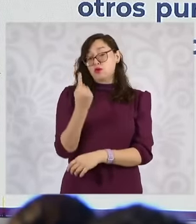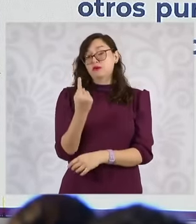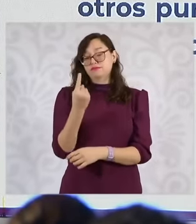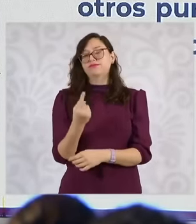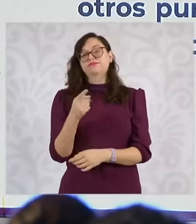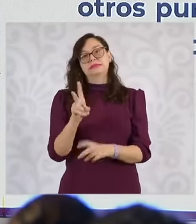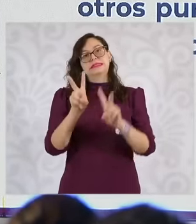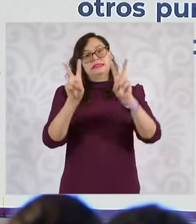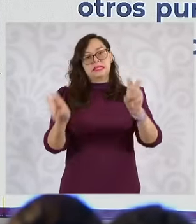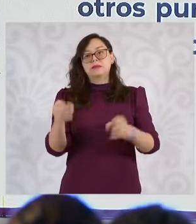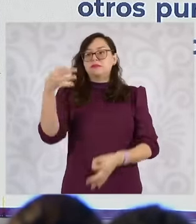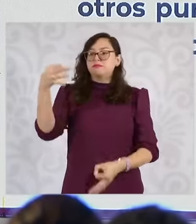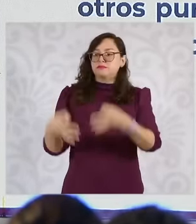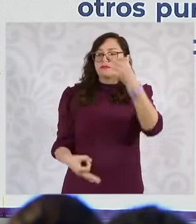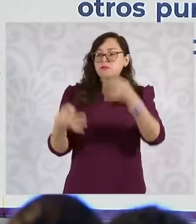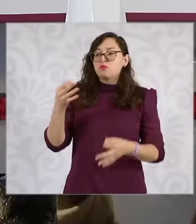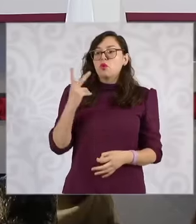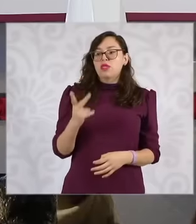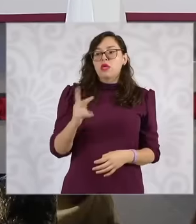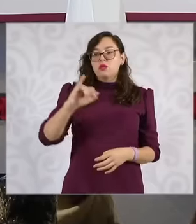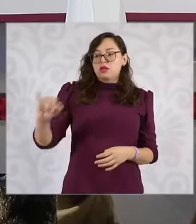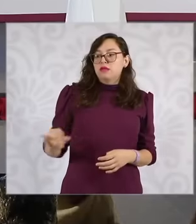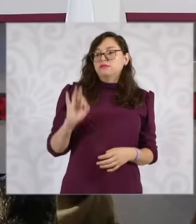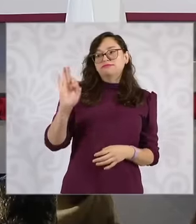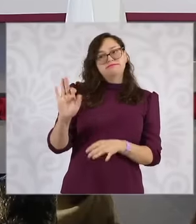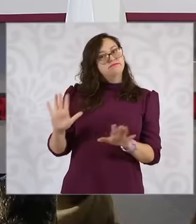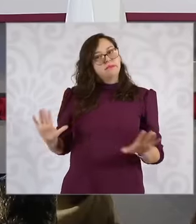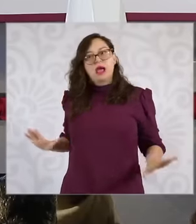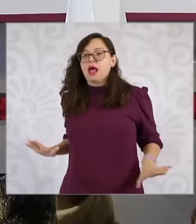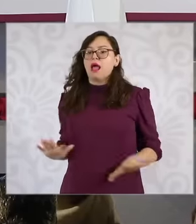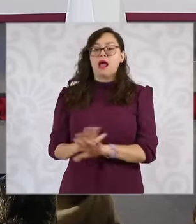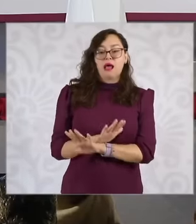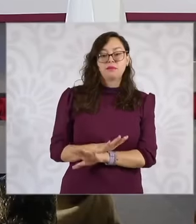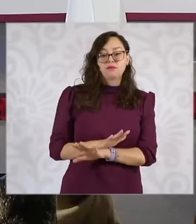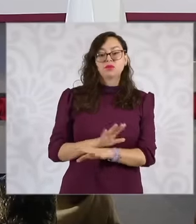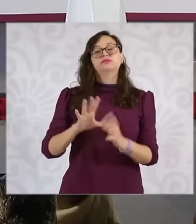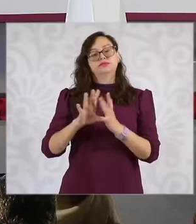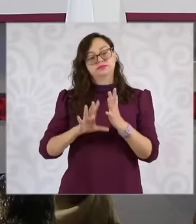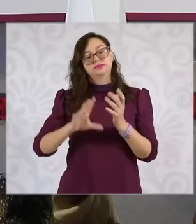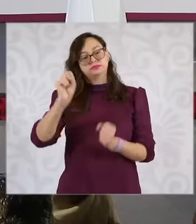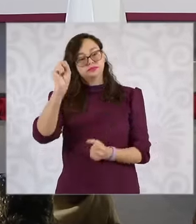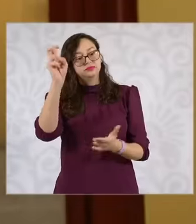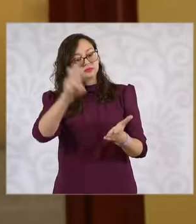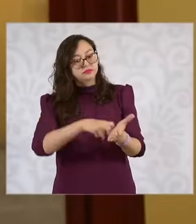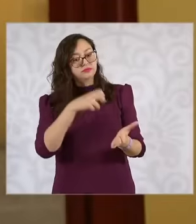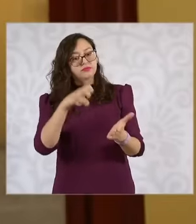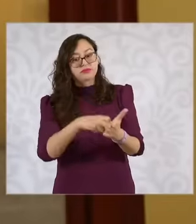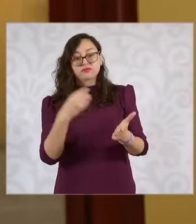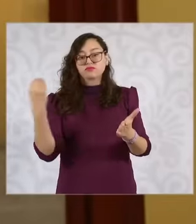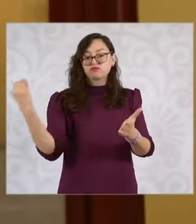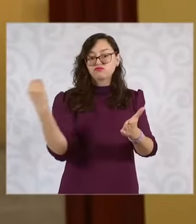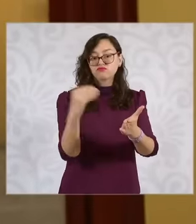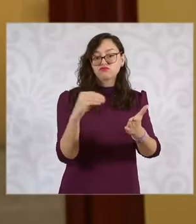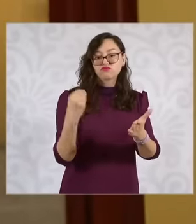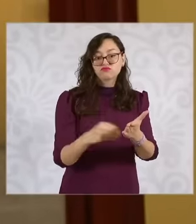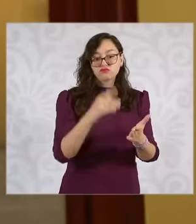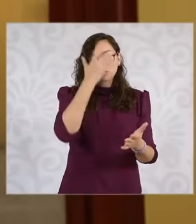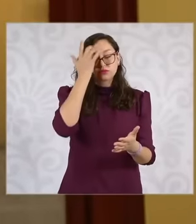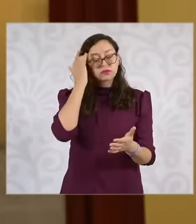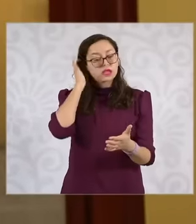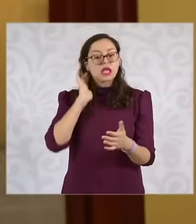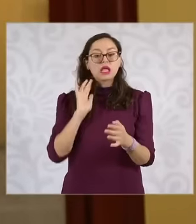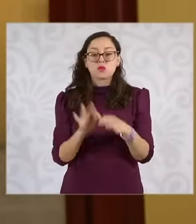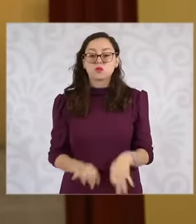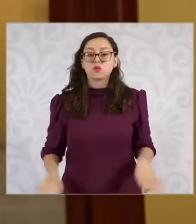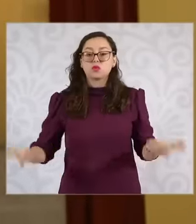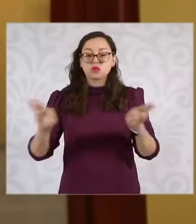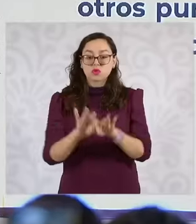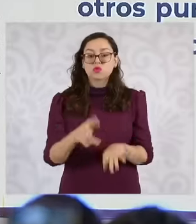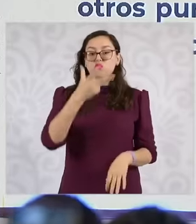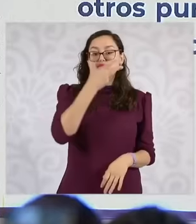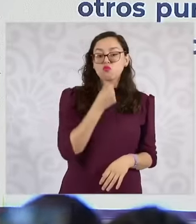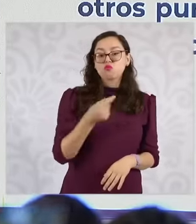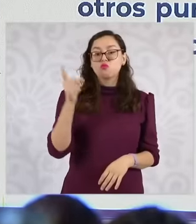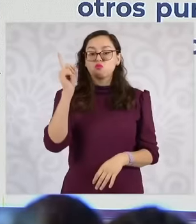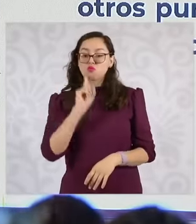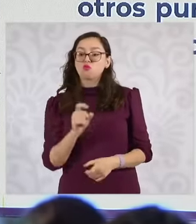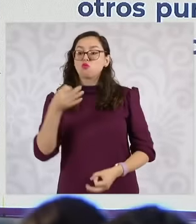constitutional reform where among its most important points it was proposed that the judges